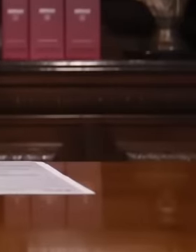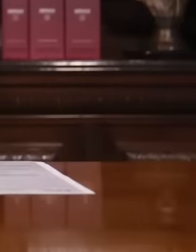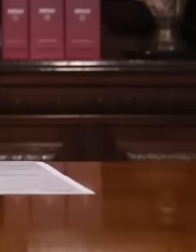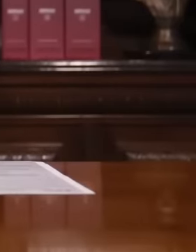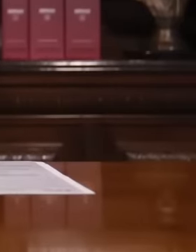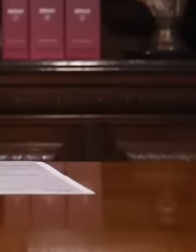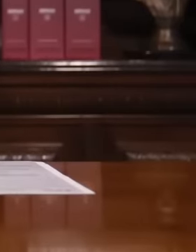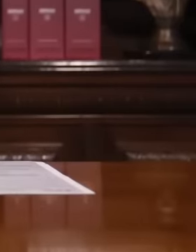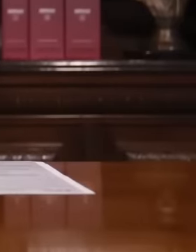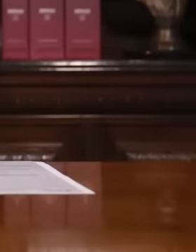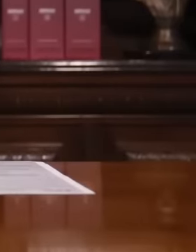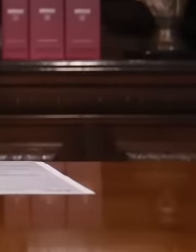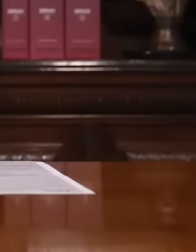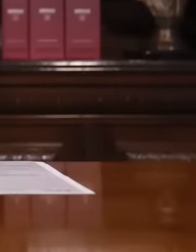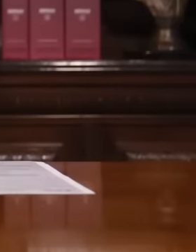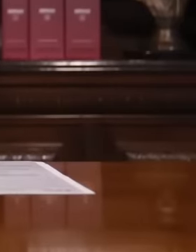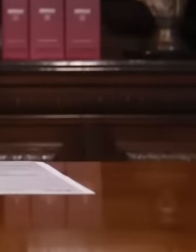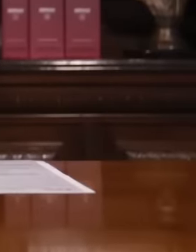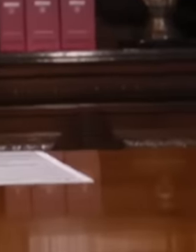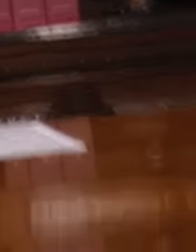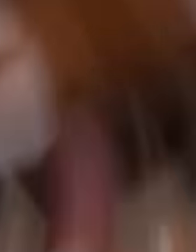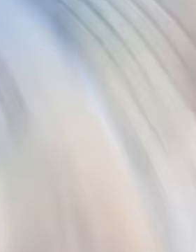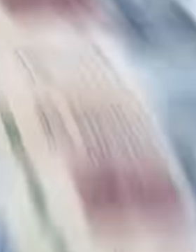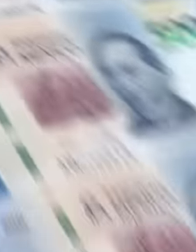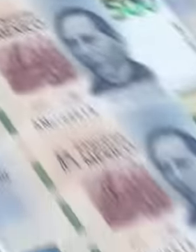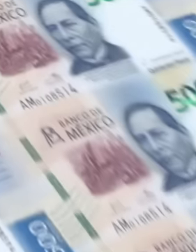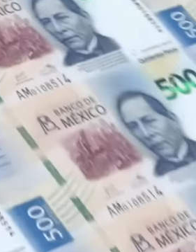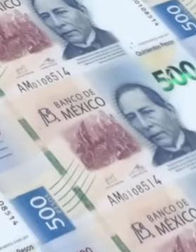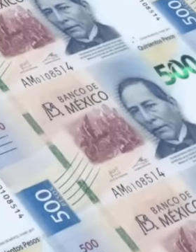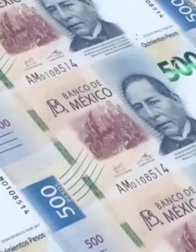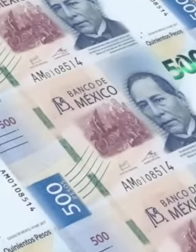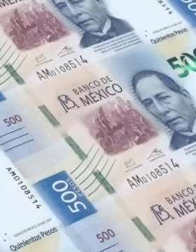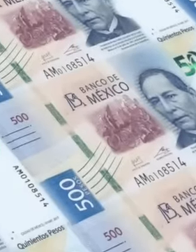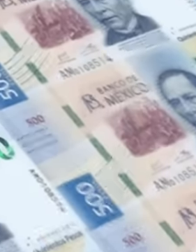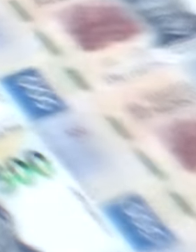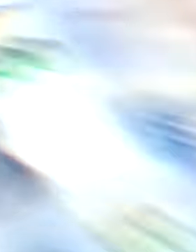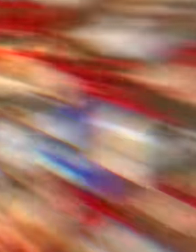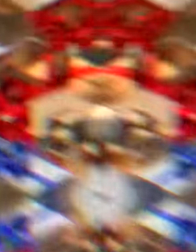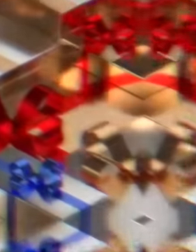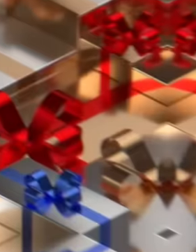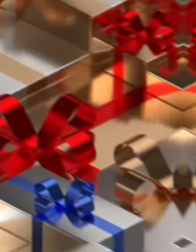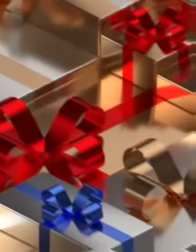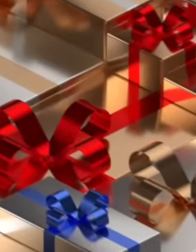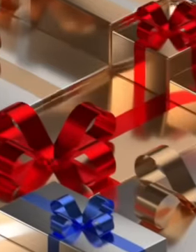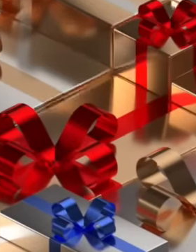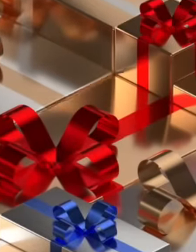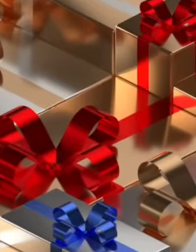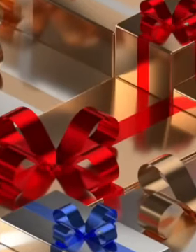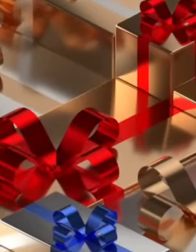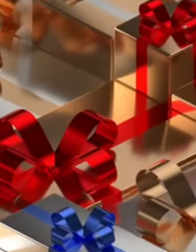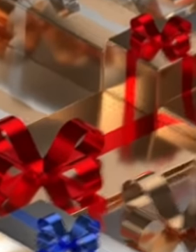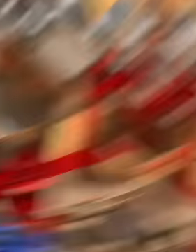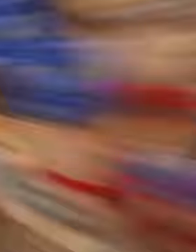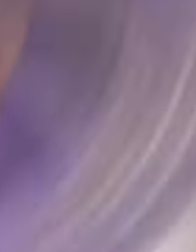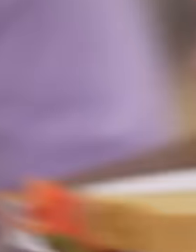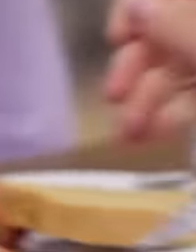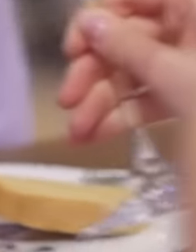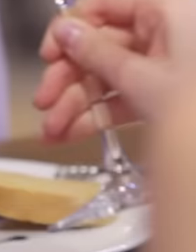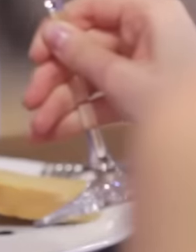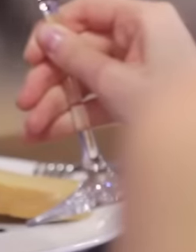Manuel López Obrador revealed this morning, there are also 50 million pesos for celebrations. On Father's Day and Mother's Day,